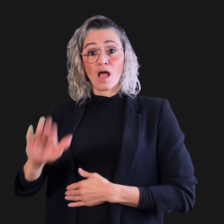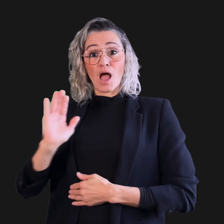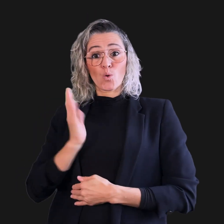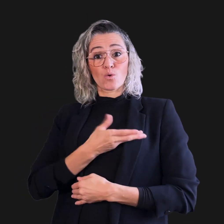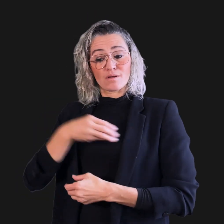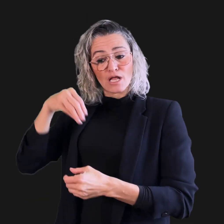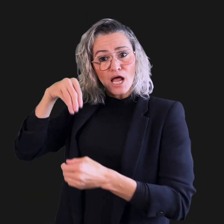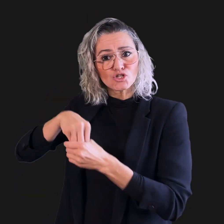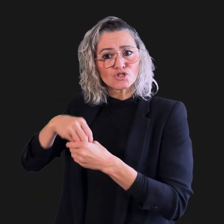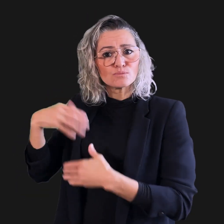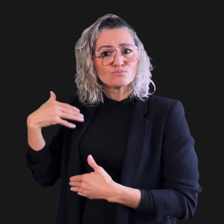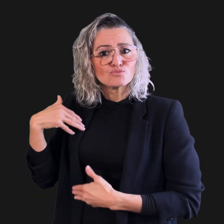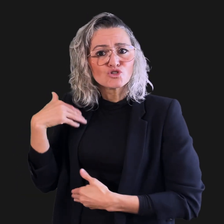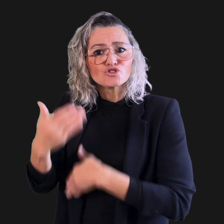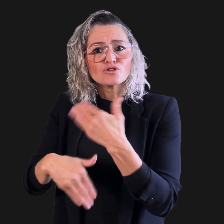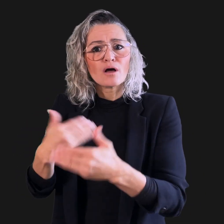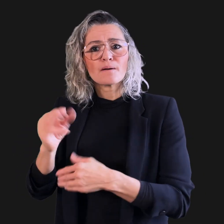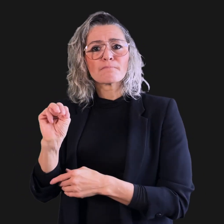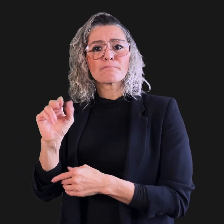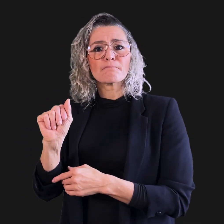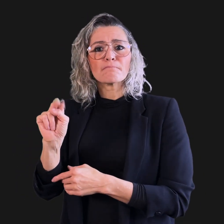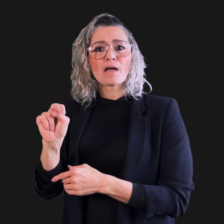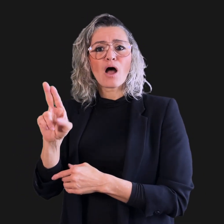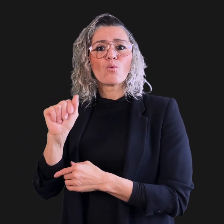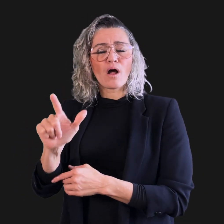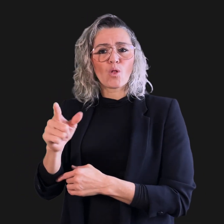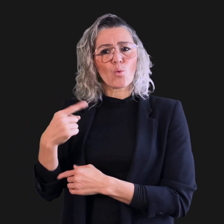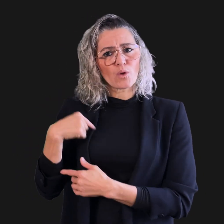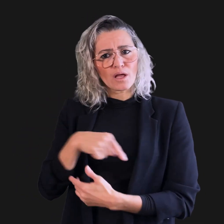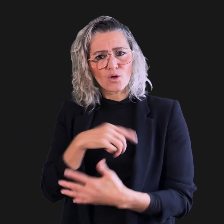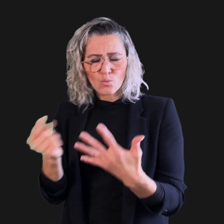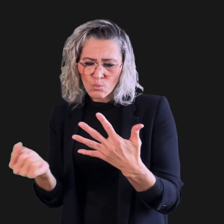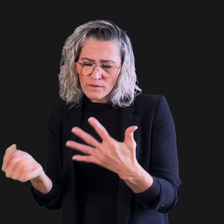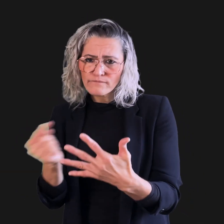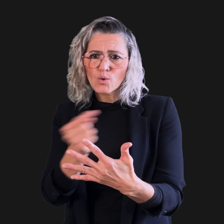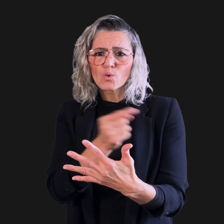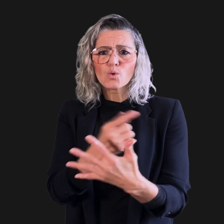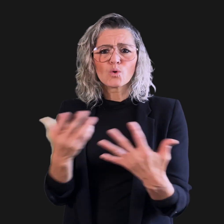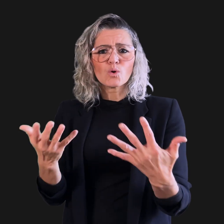• We are reviewing our internal Procedures Manual